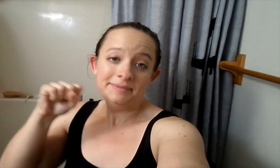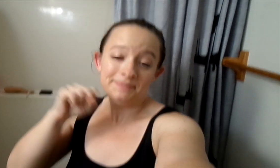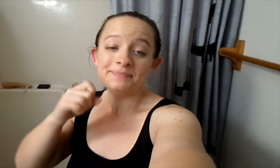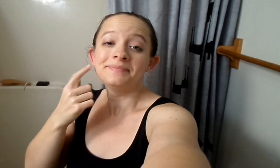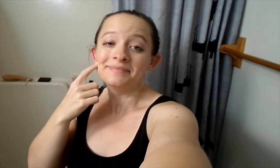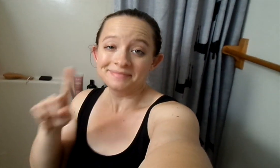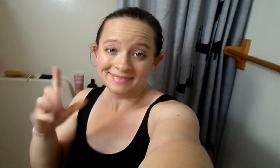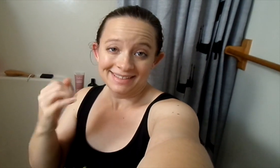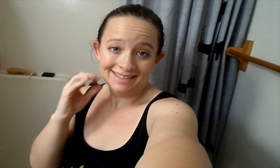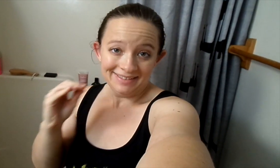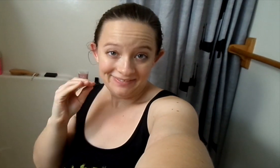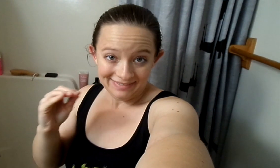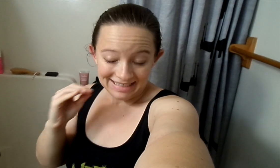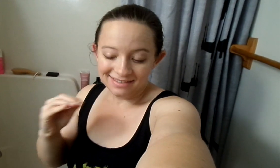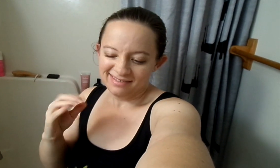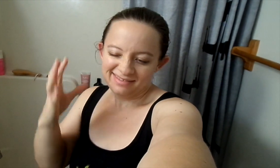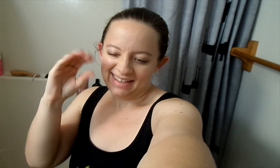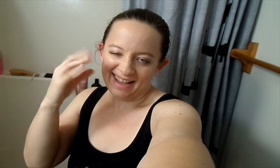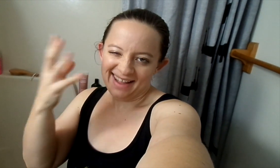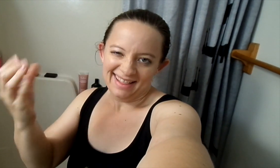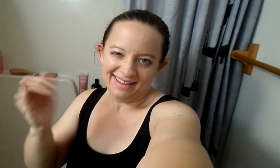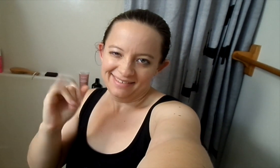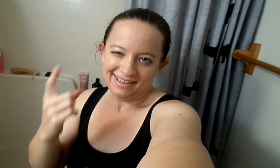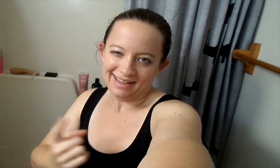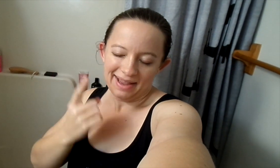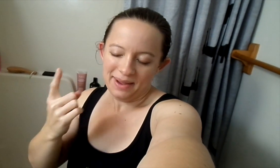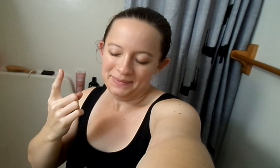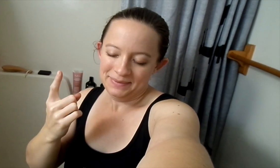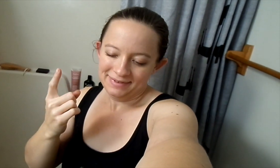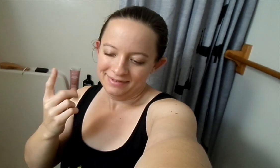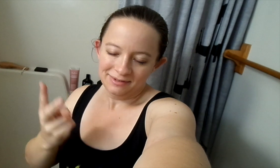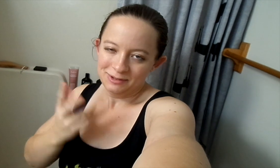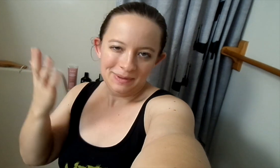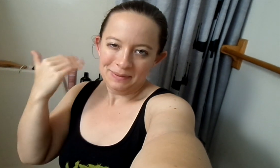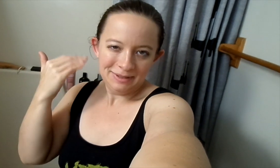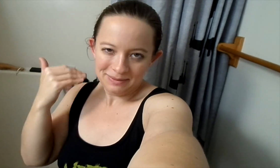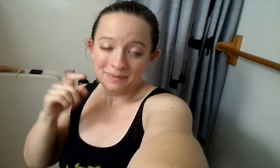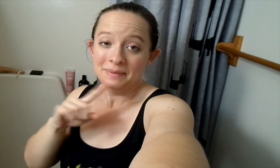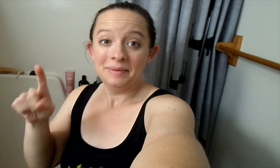So yes, finally got it fixed. The guy left like an hour or two hours ago.